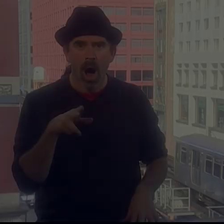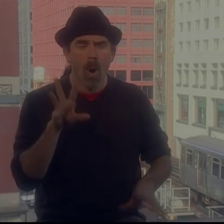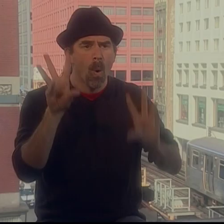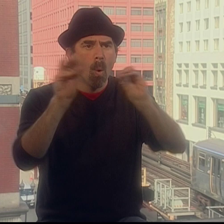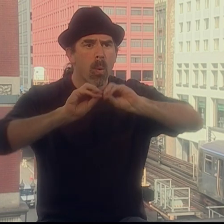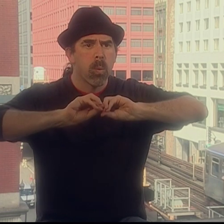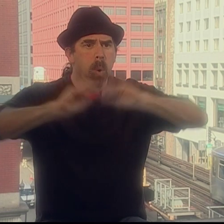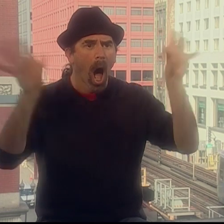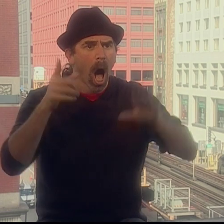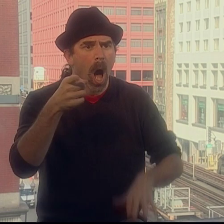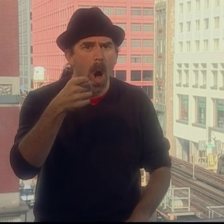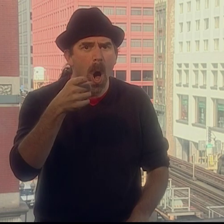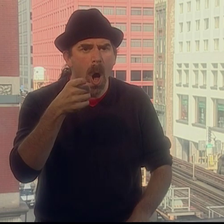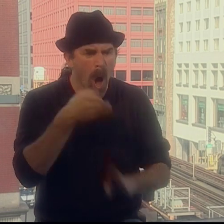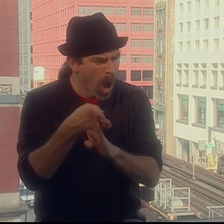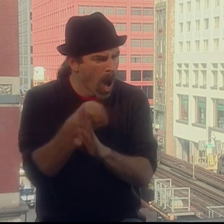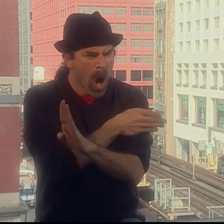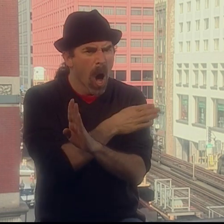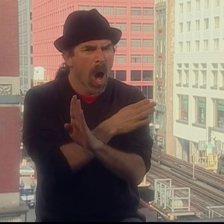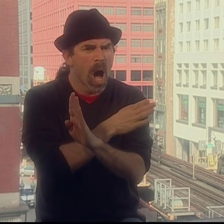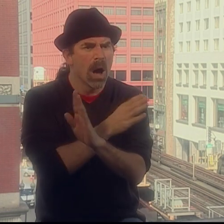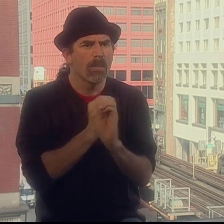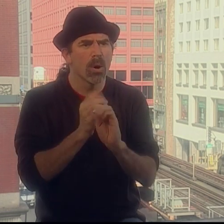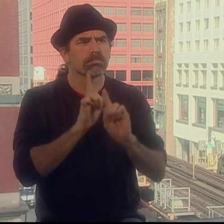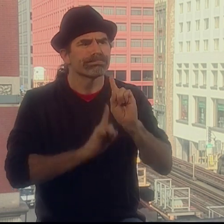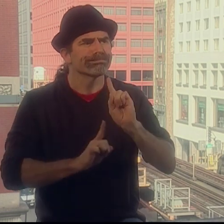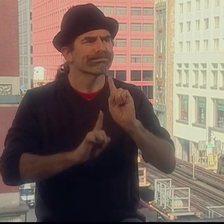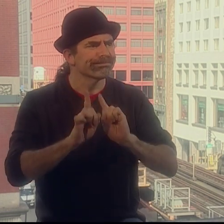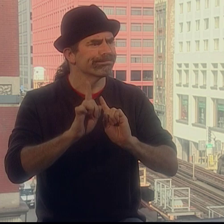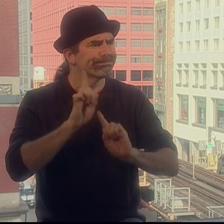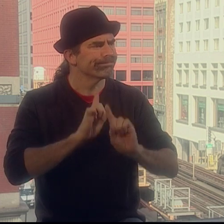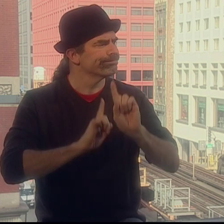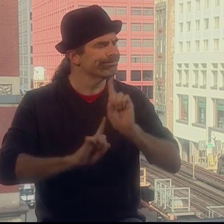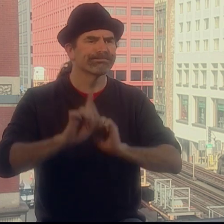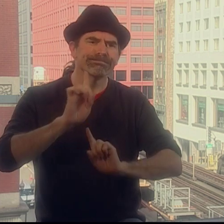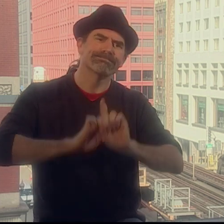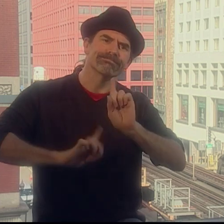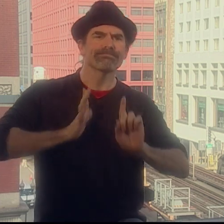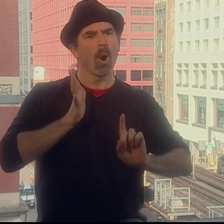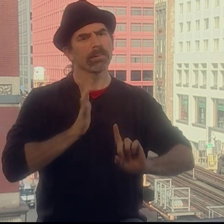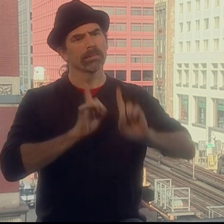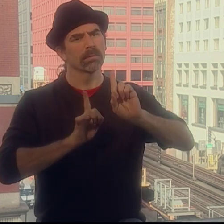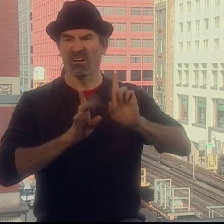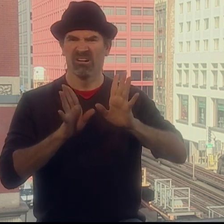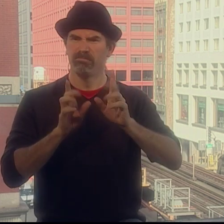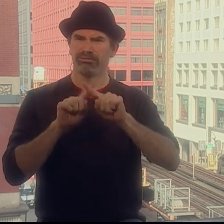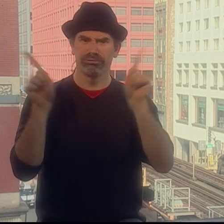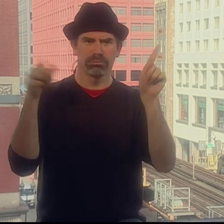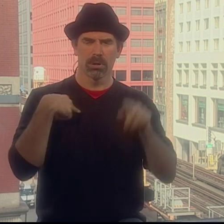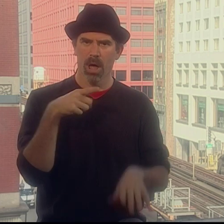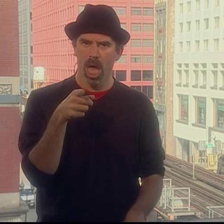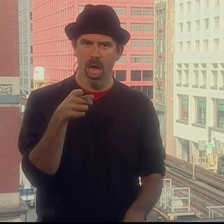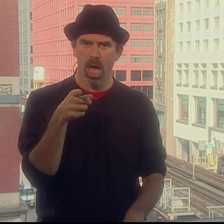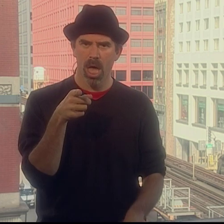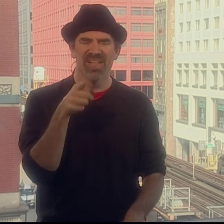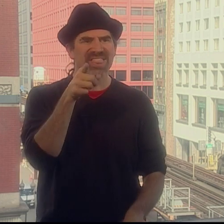Wow, before Malz the signing was so formal and controlled. He was completely different, he took a different path.